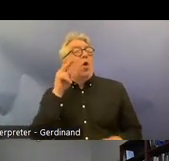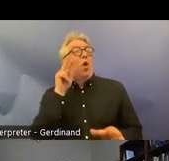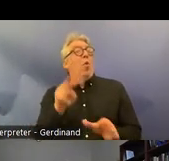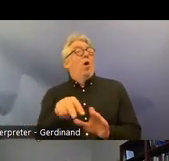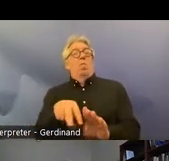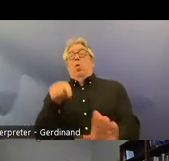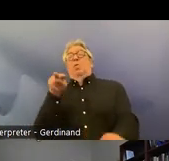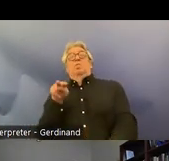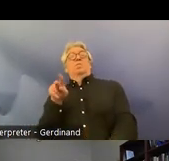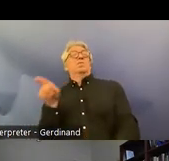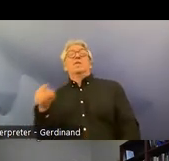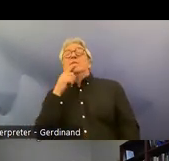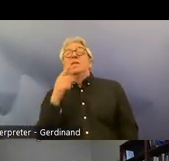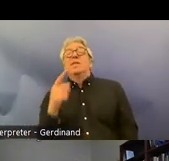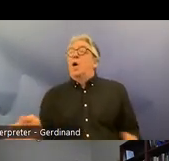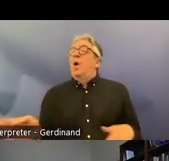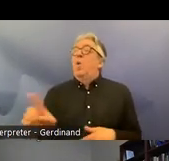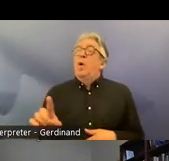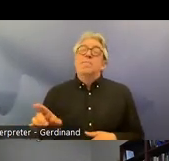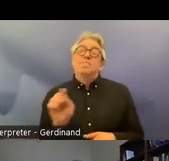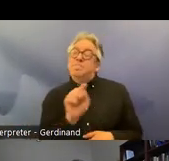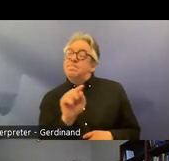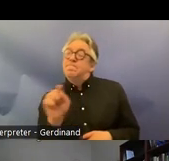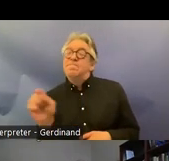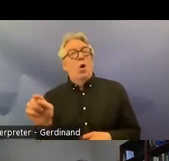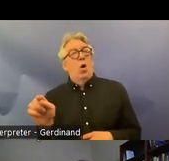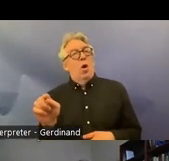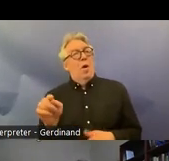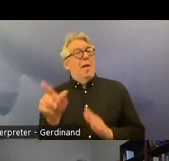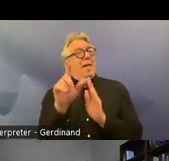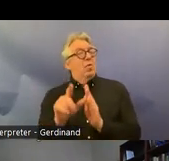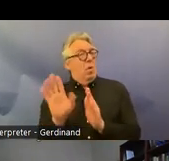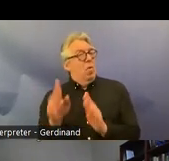situations where it would be um constructive for better implementation